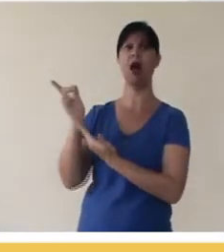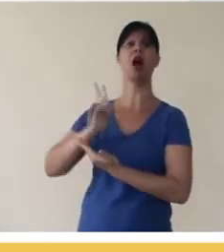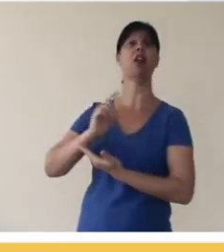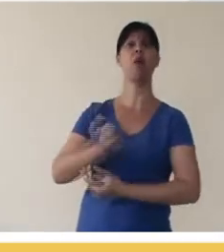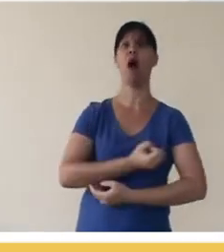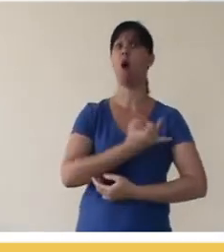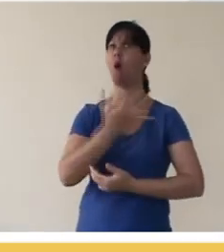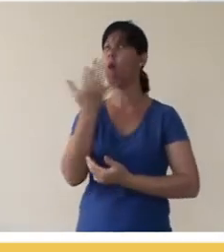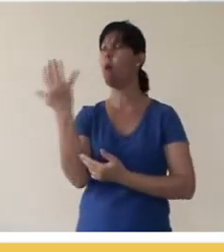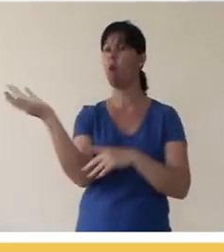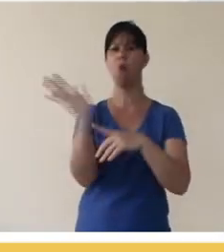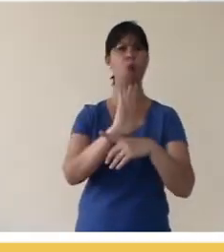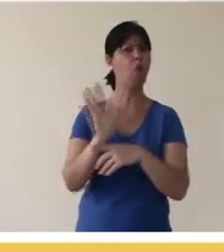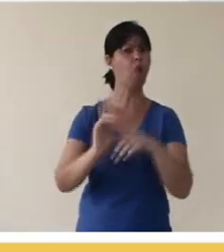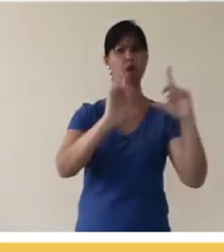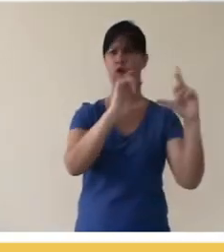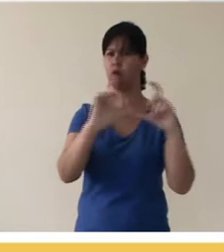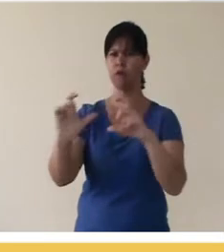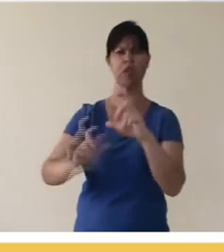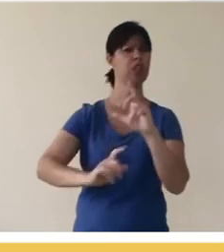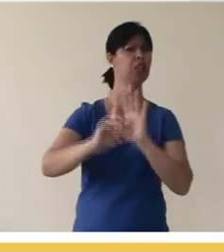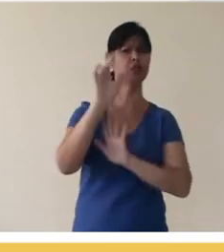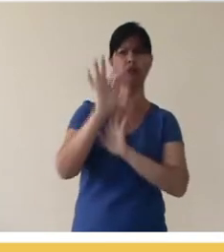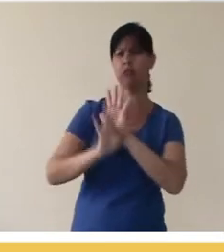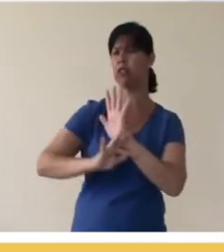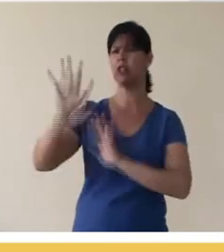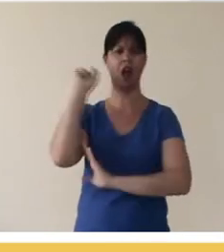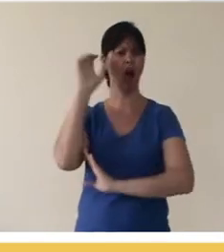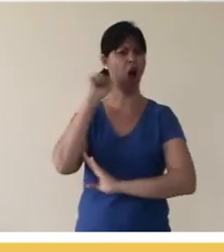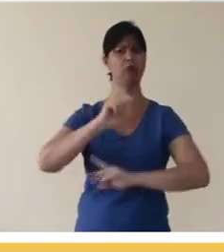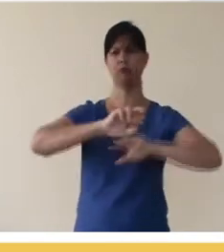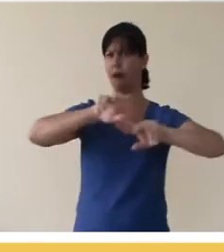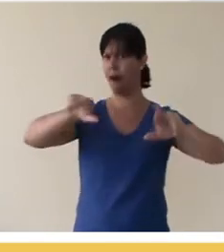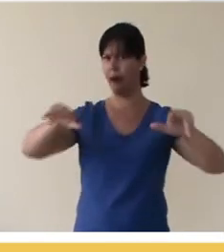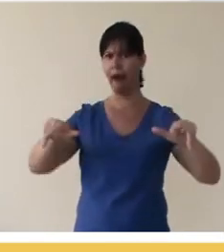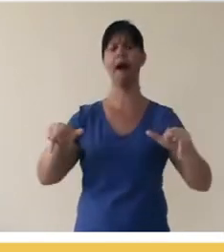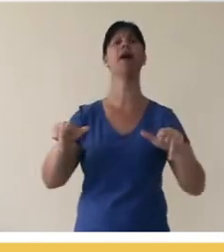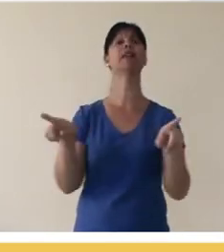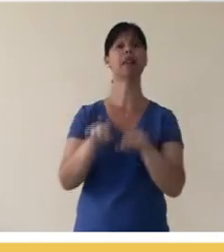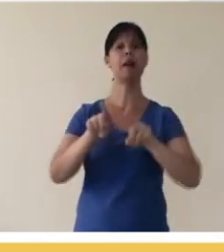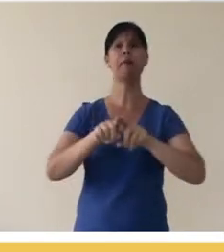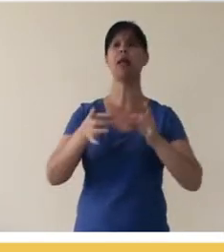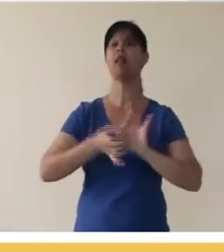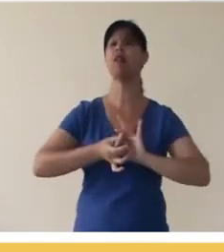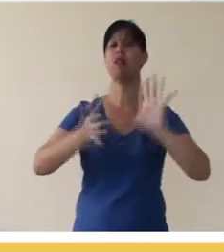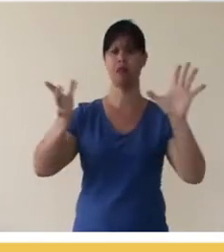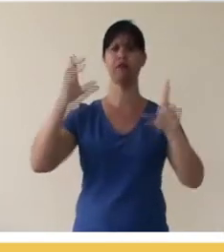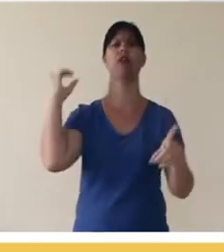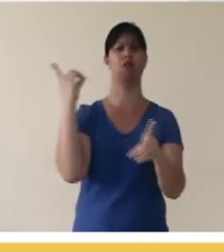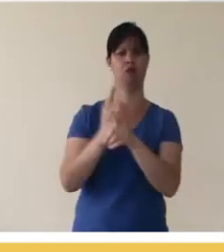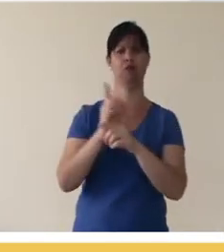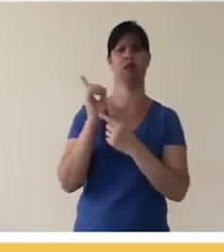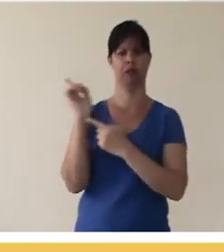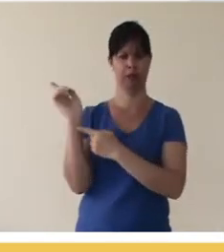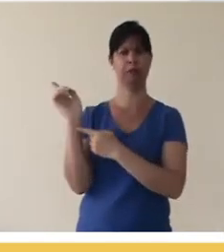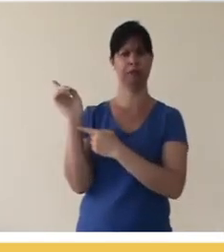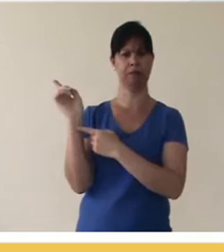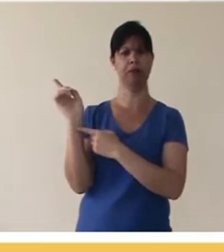that has a gigantic amount of videos, photos, audio, podcasts, a series of materials that are also open and that you can find, and which